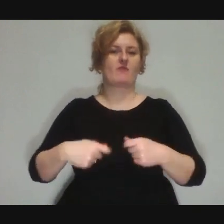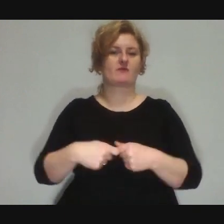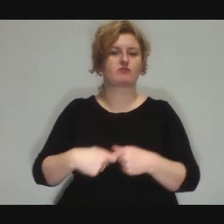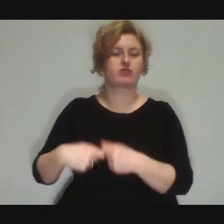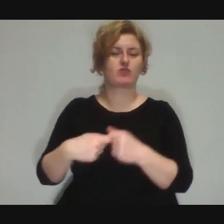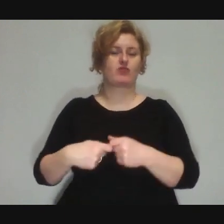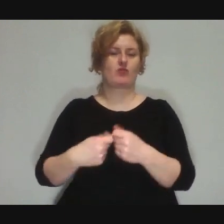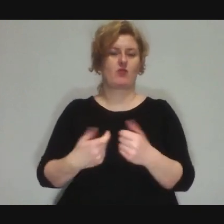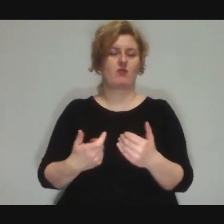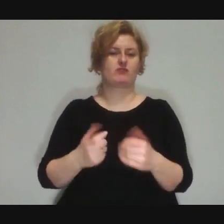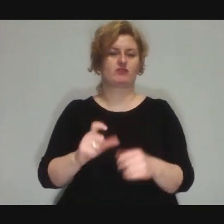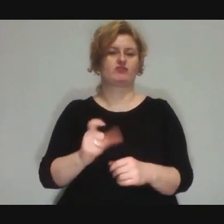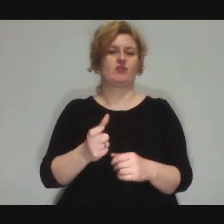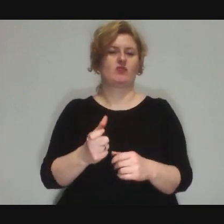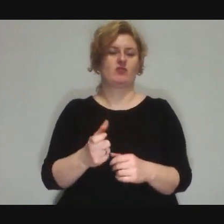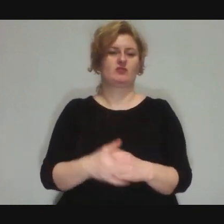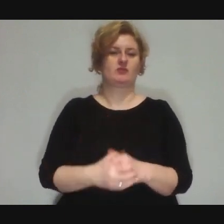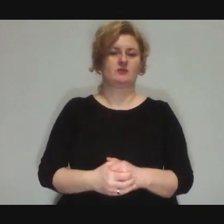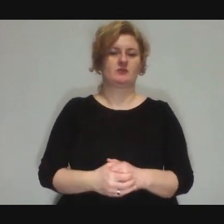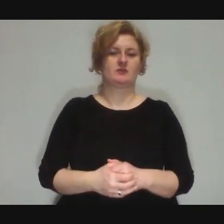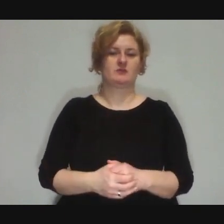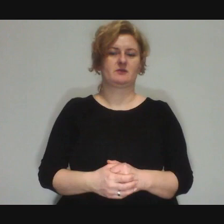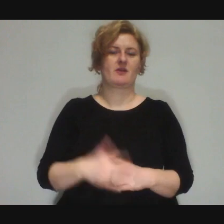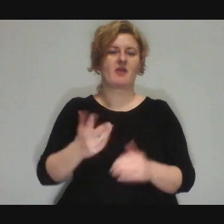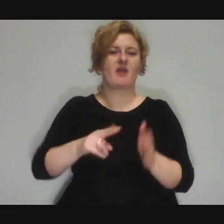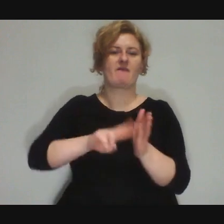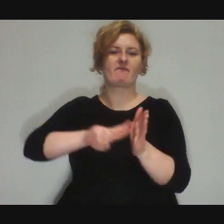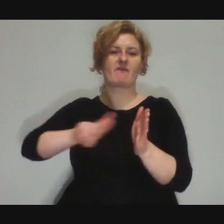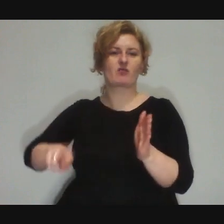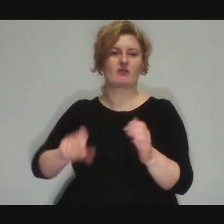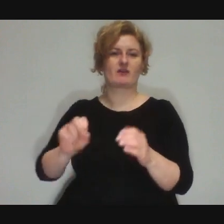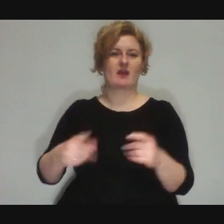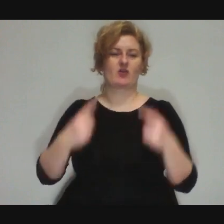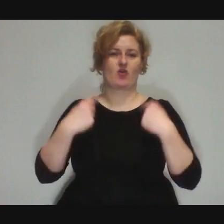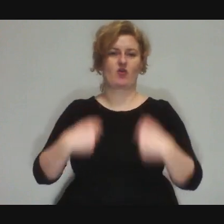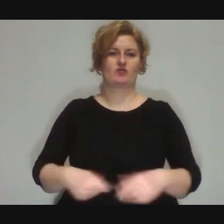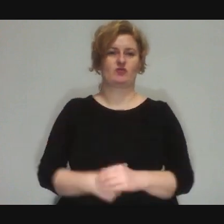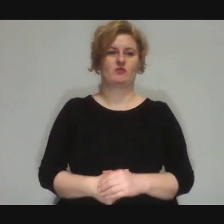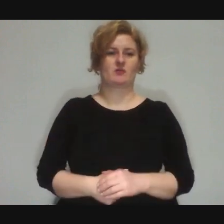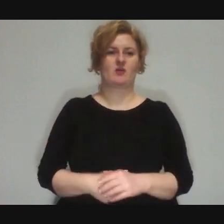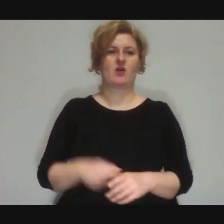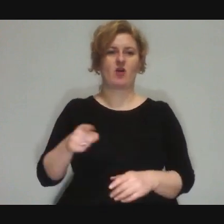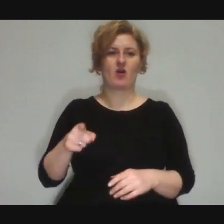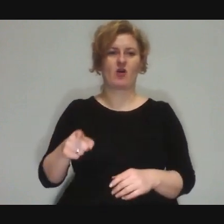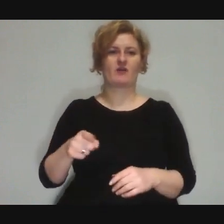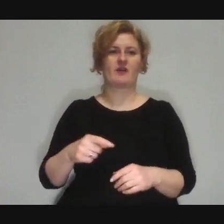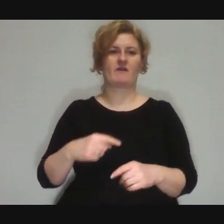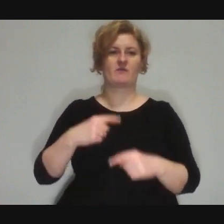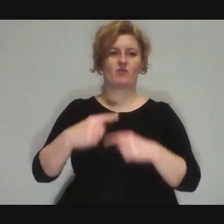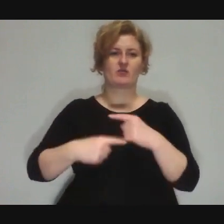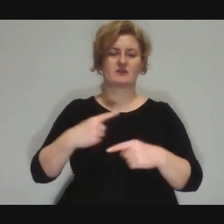you don't exclude such people and and then they work in the process of the show.